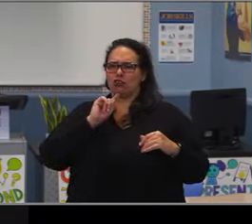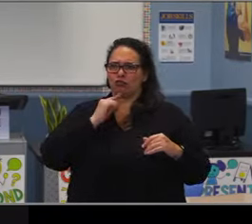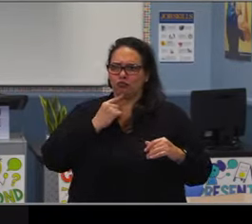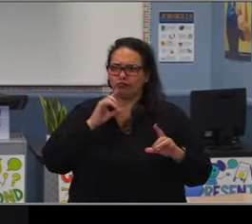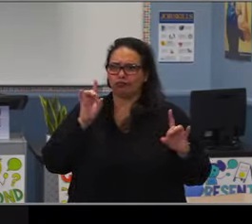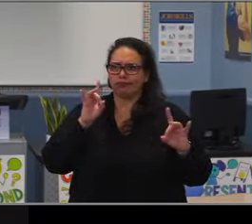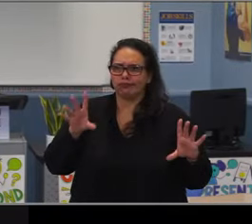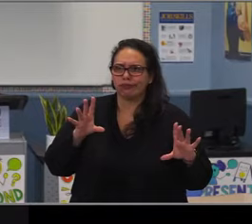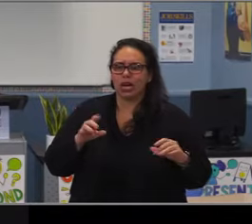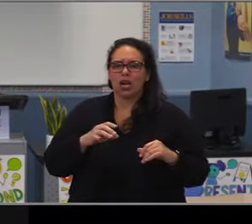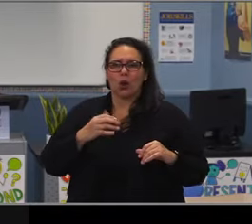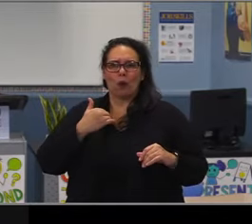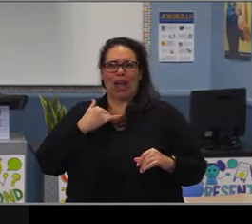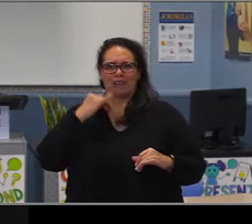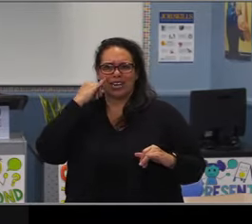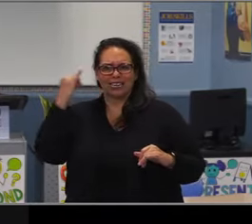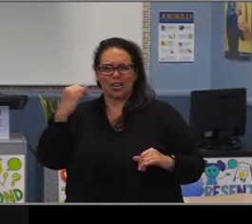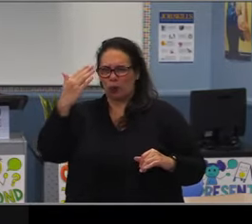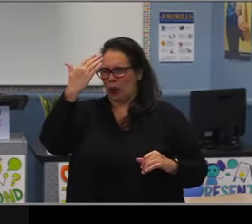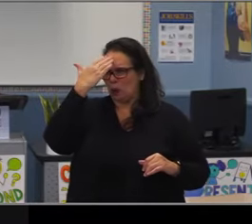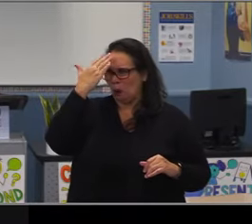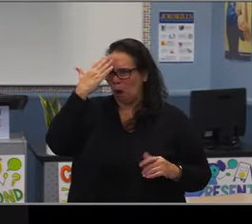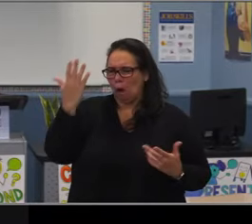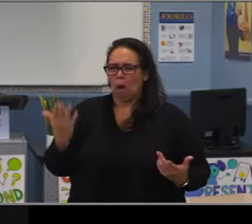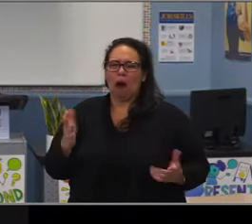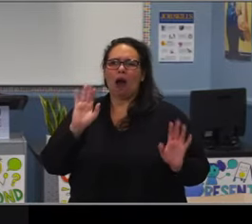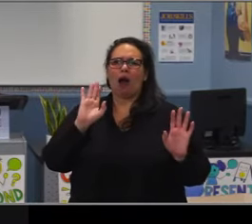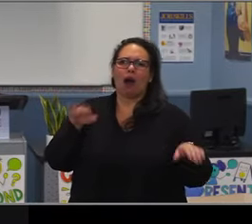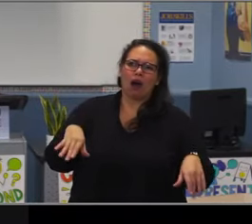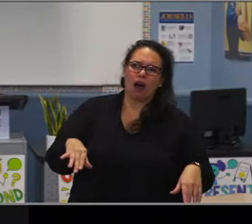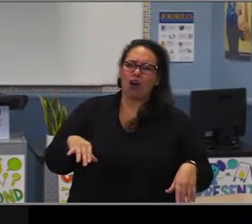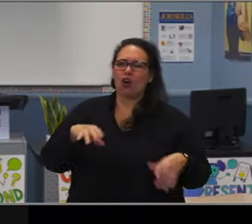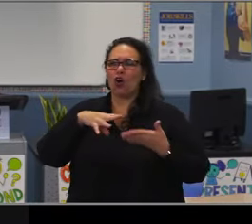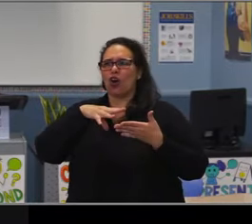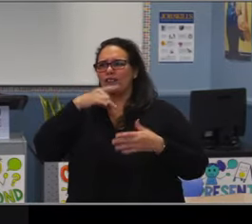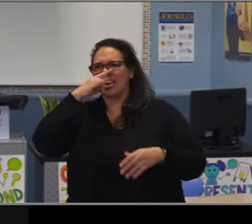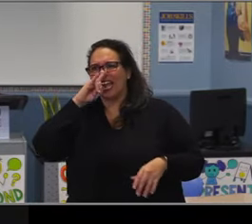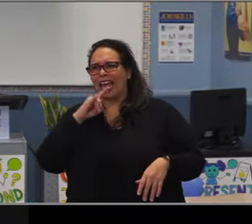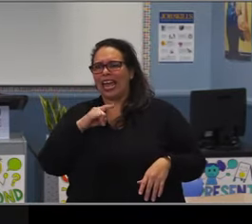And then the other thing we did just to kind of look at differences. We tried to look at, is there a combination? So is there